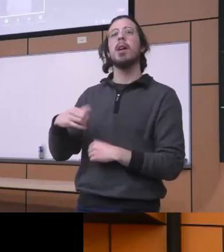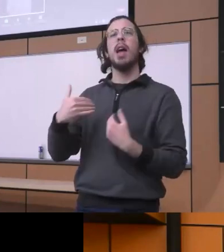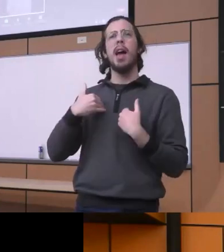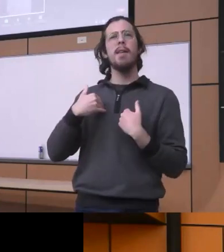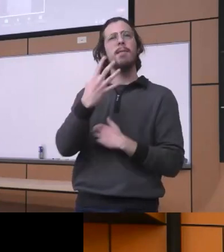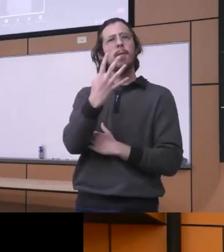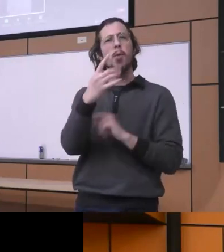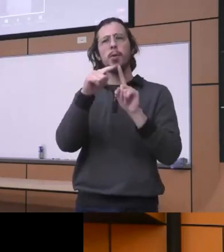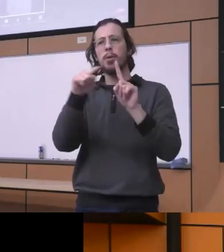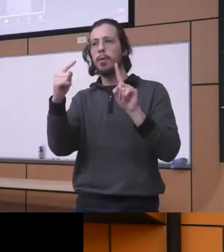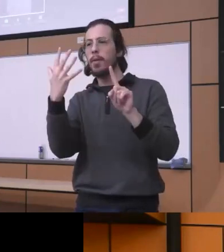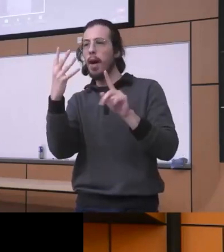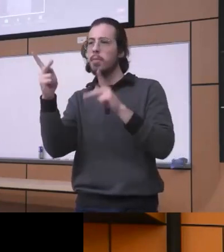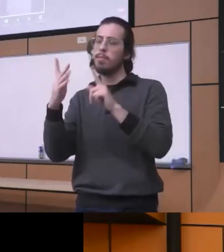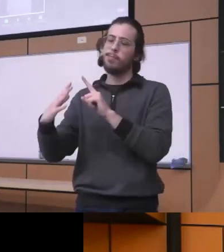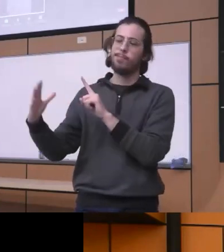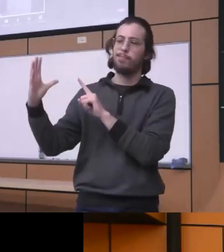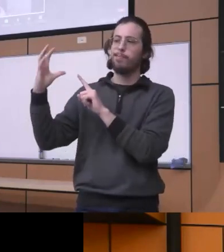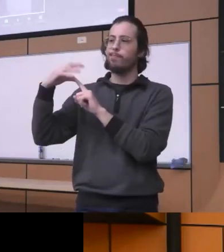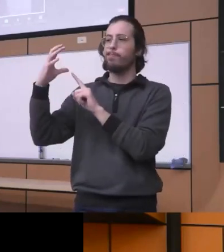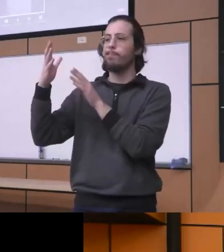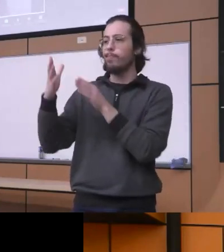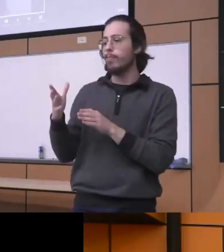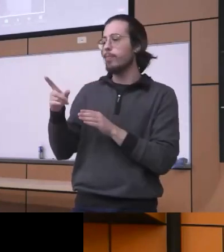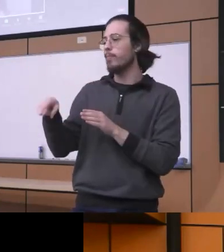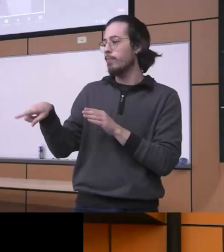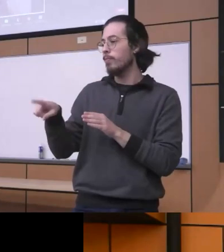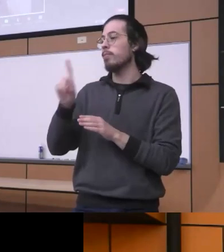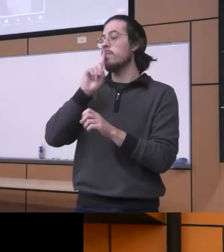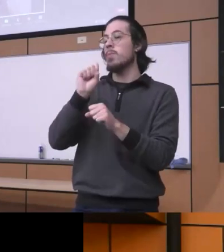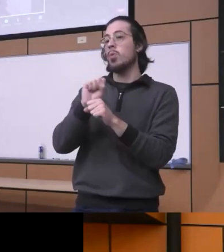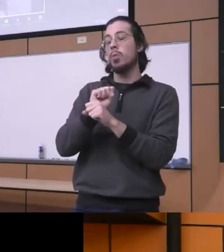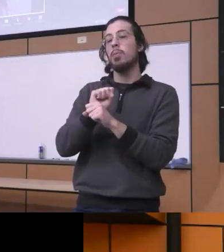really uh you know that have really built that have helped build uh you know curricula before